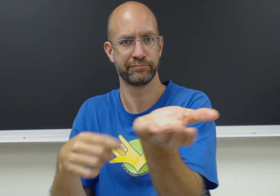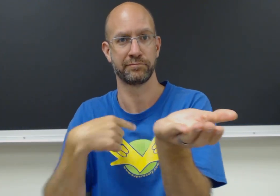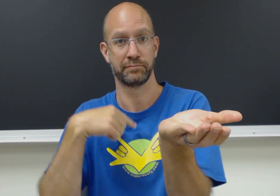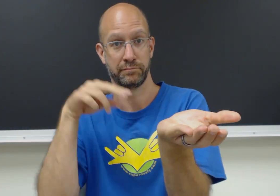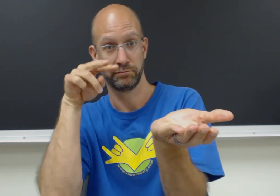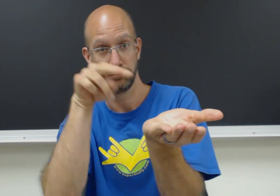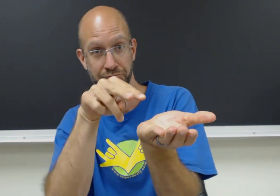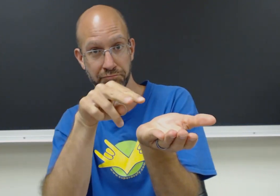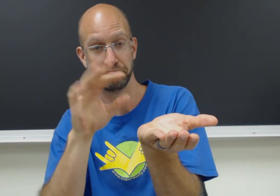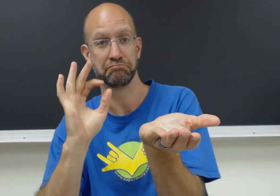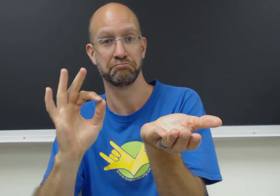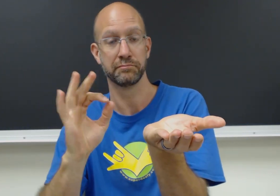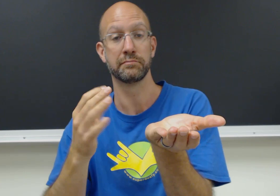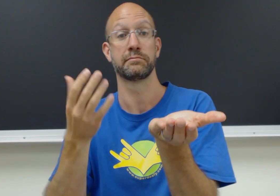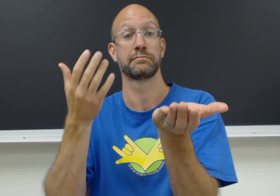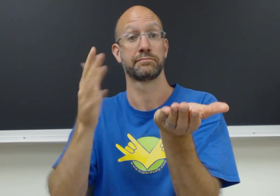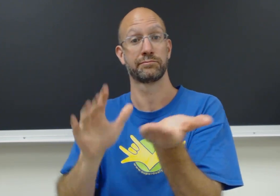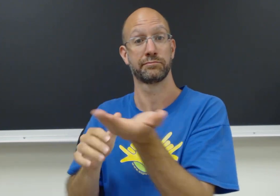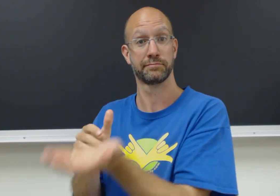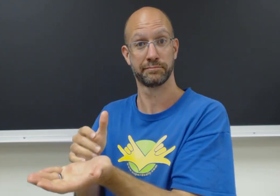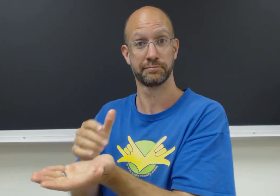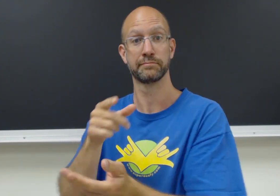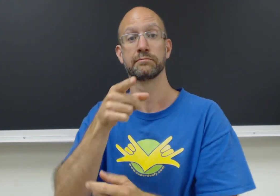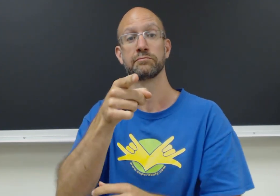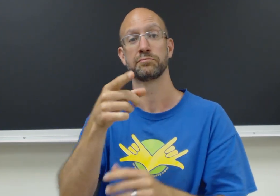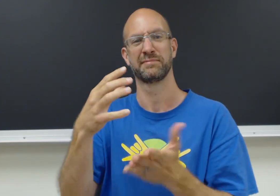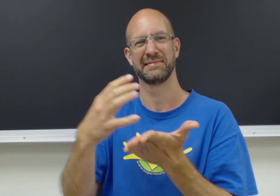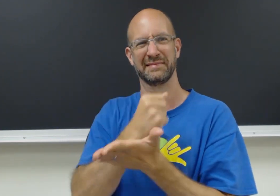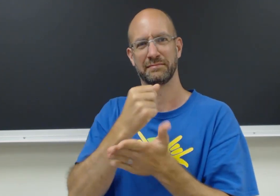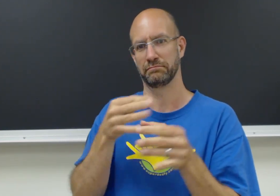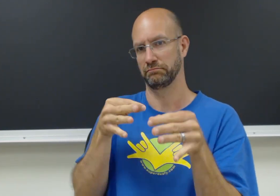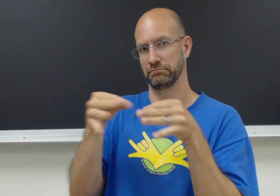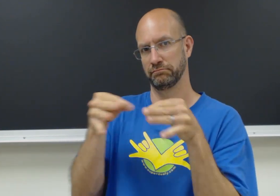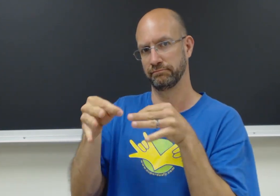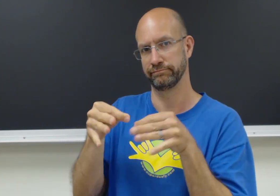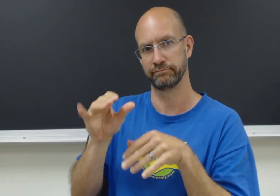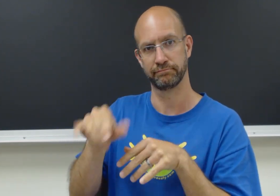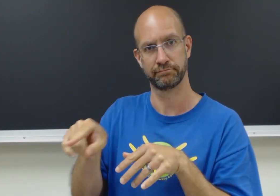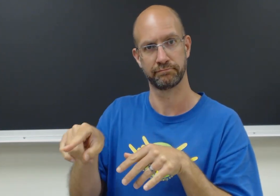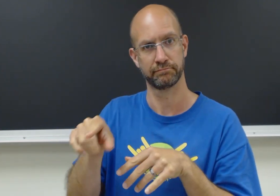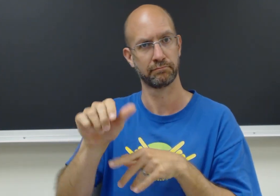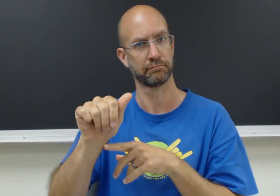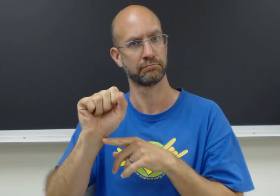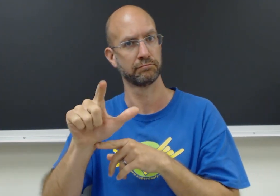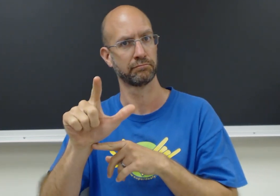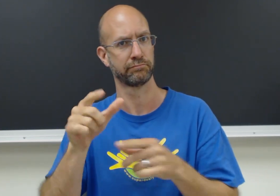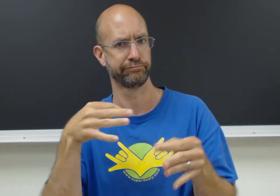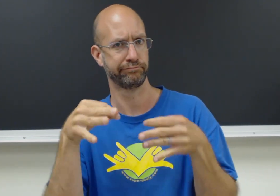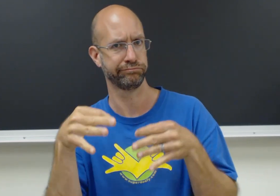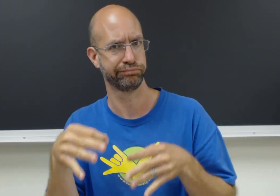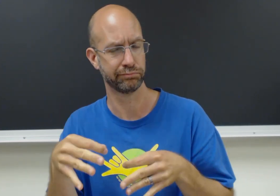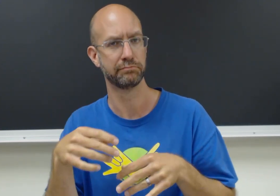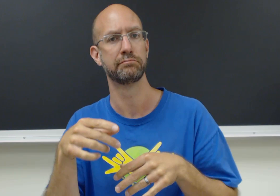So that I can see it. After you put the object down, describe it in ASL.